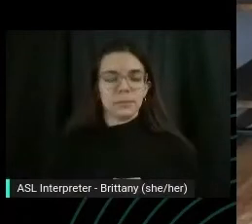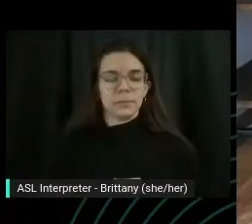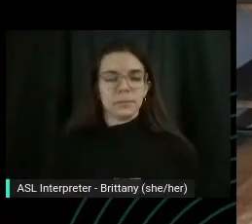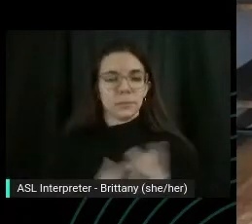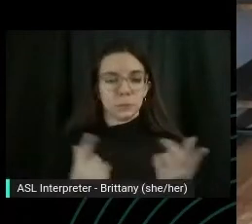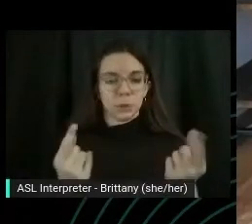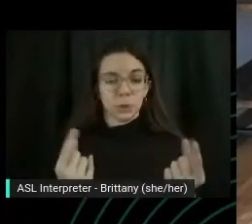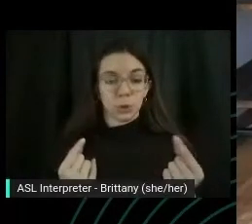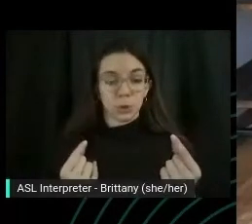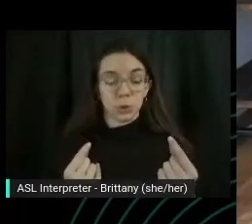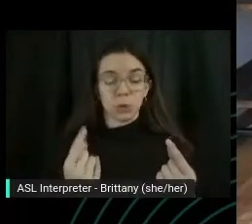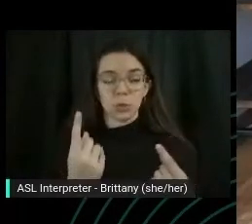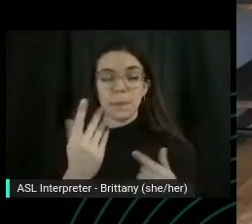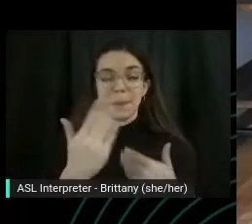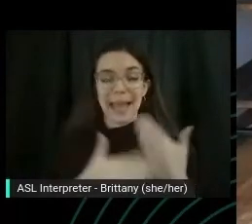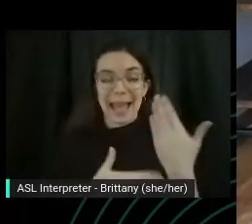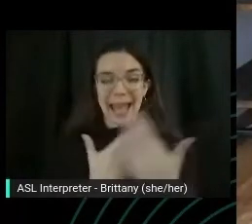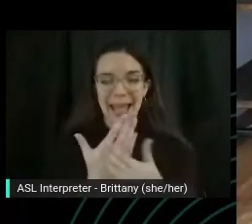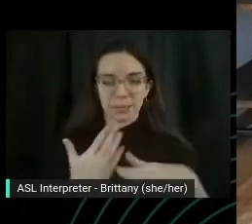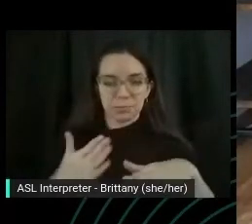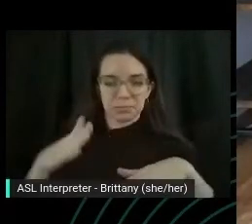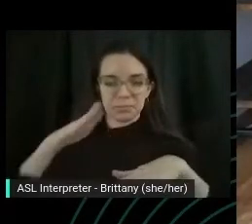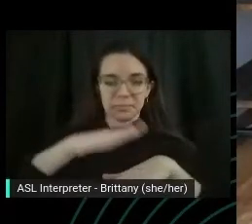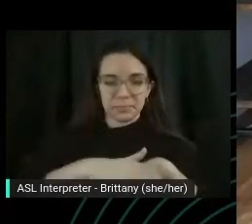One on top of the other and place your forehead on the ground.